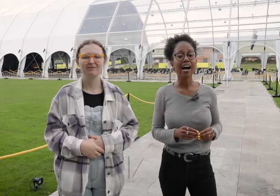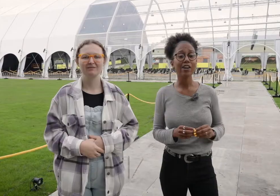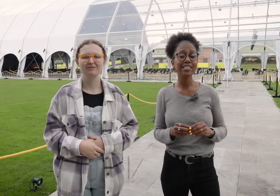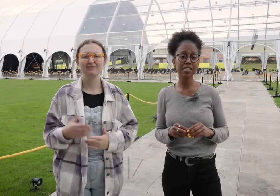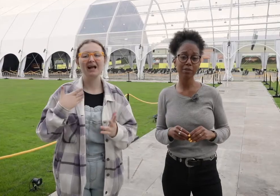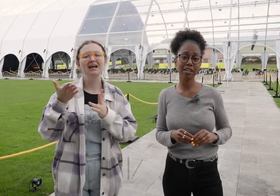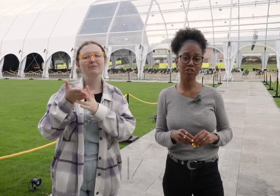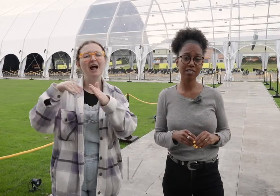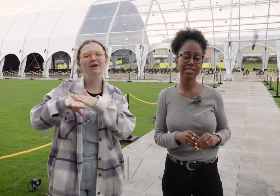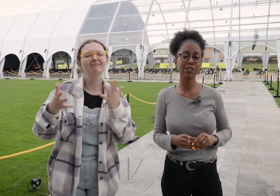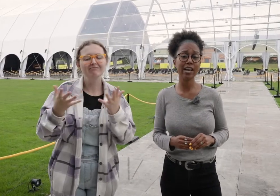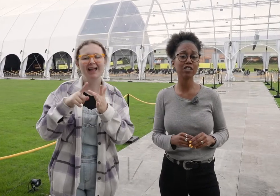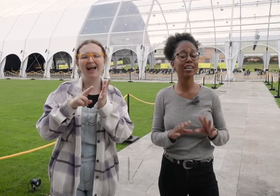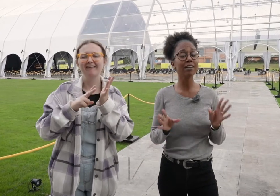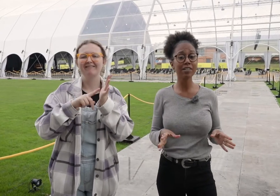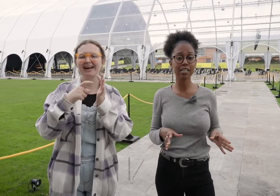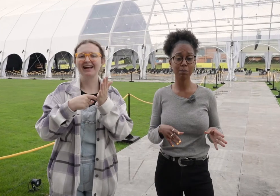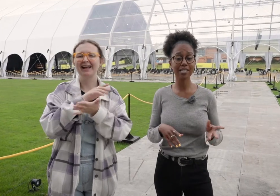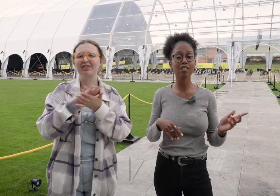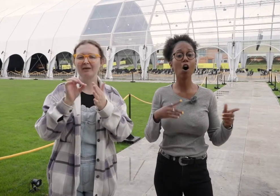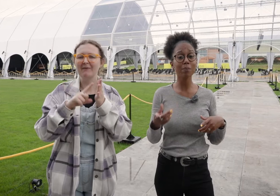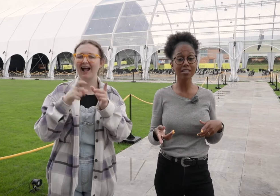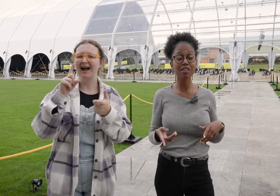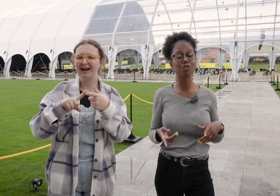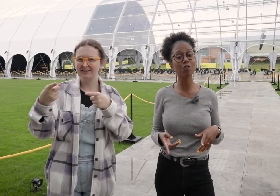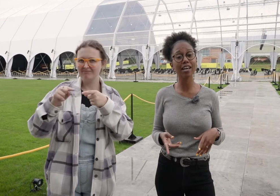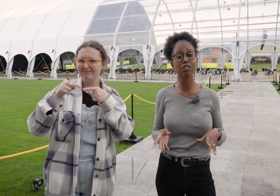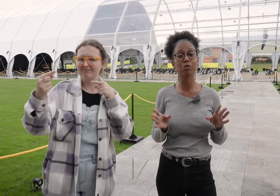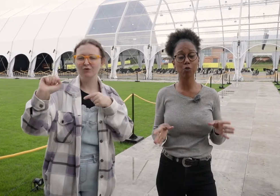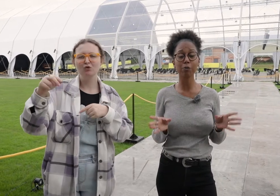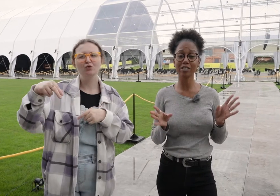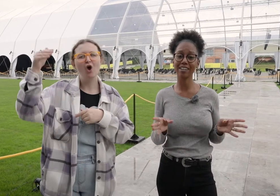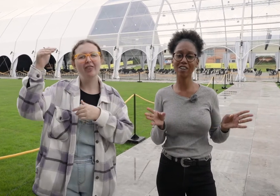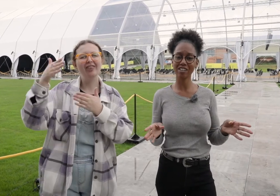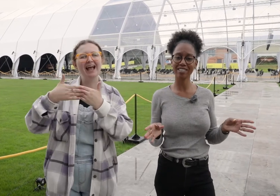Our accessible entrance is located on Inverleith Place opposite the north gate of the Royal Botanic Garden.